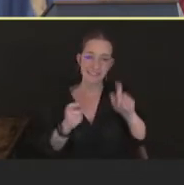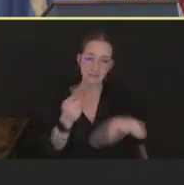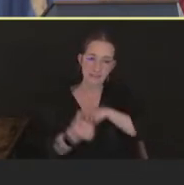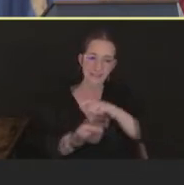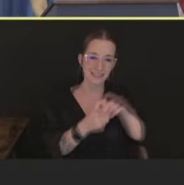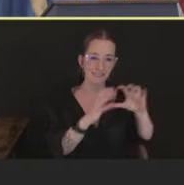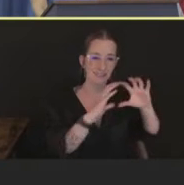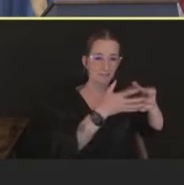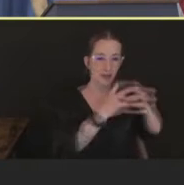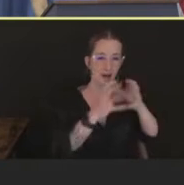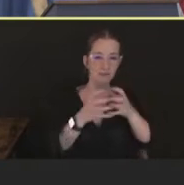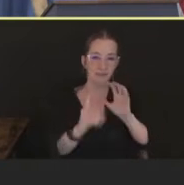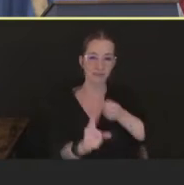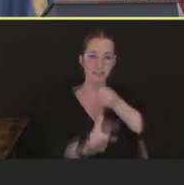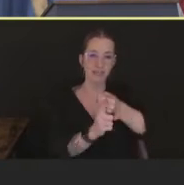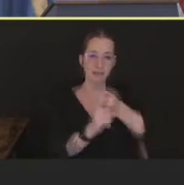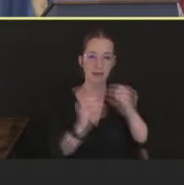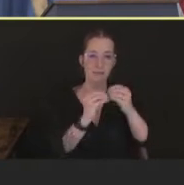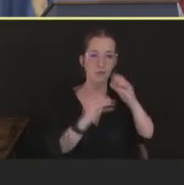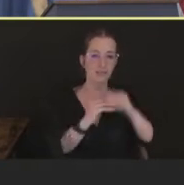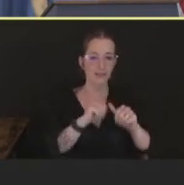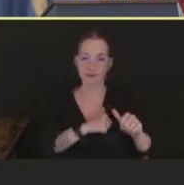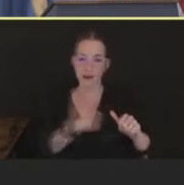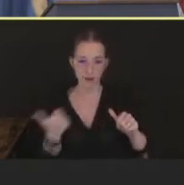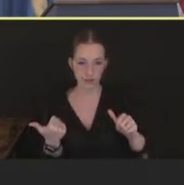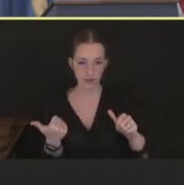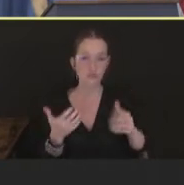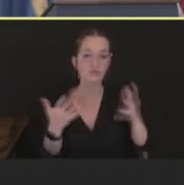being impacted, and therefore, our vaccine efforts need to be focused.